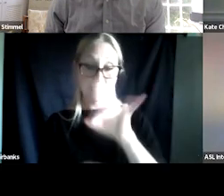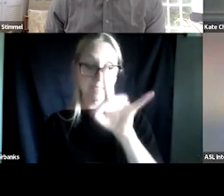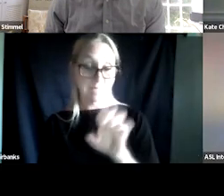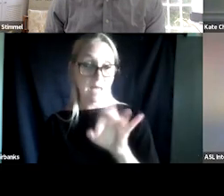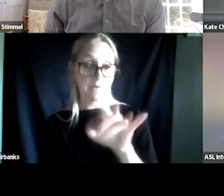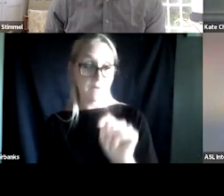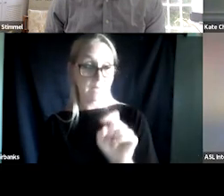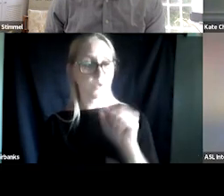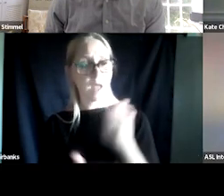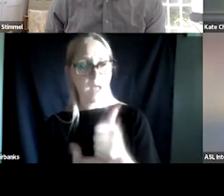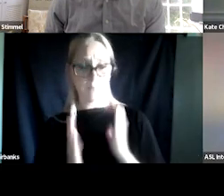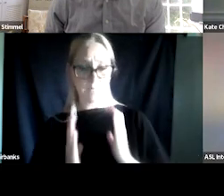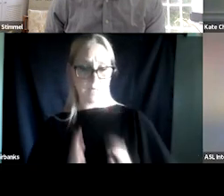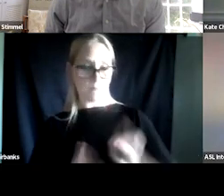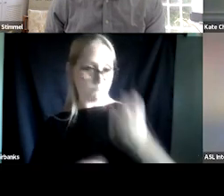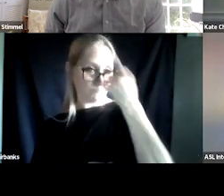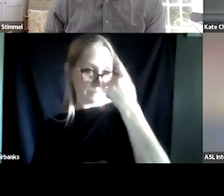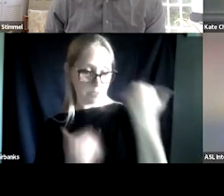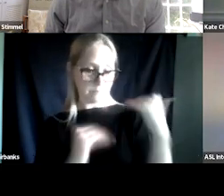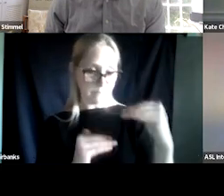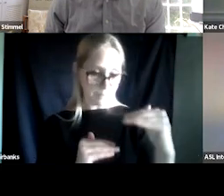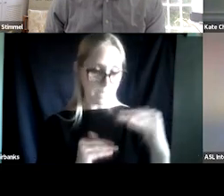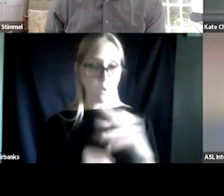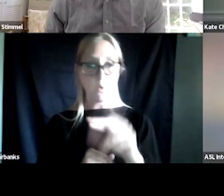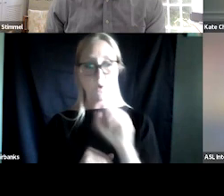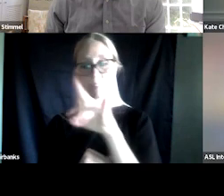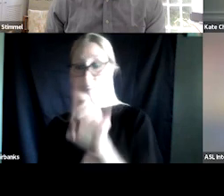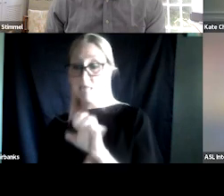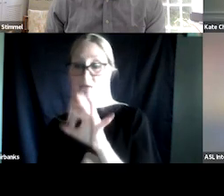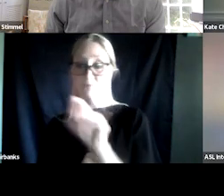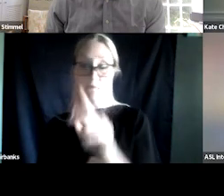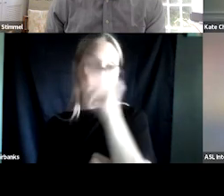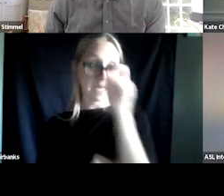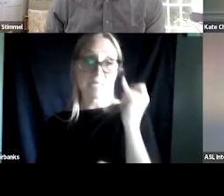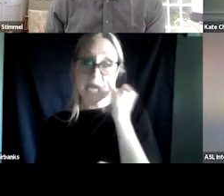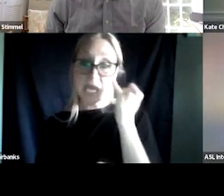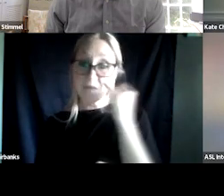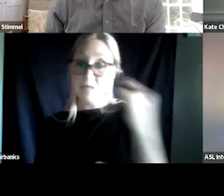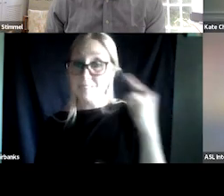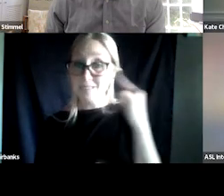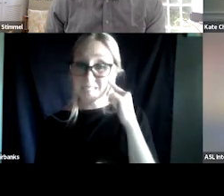what are the limitations or side effects, because folks, if it sounds too good to be true nighttime television,